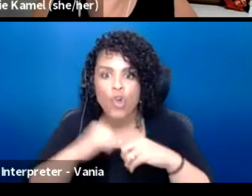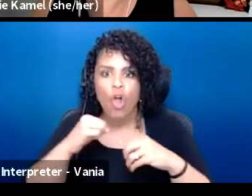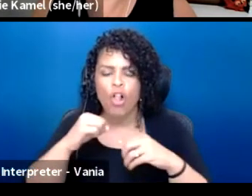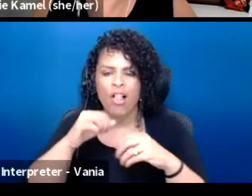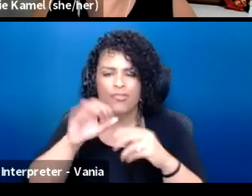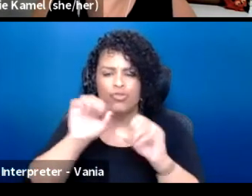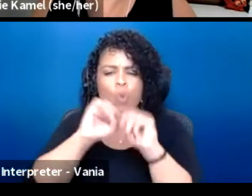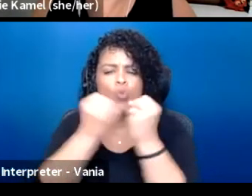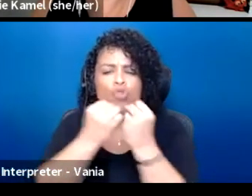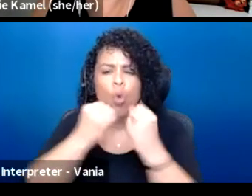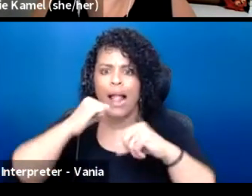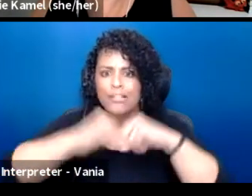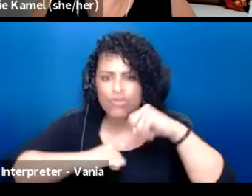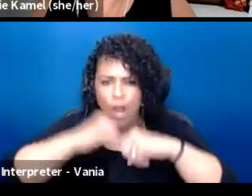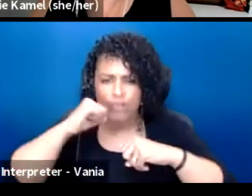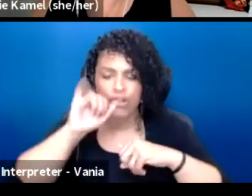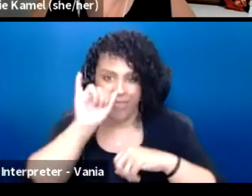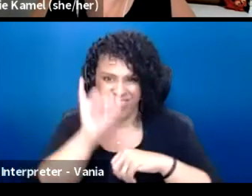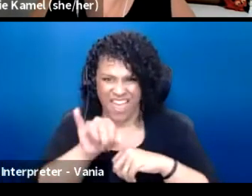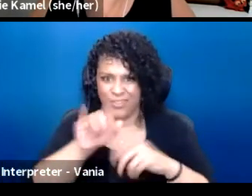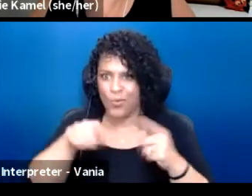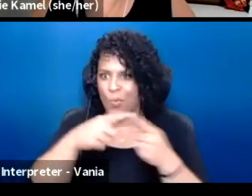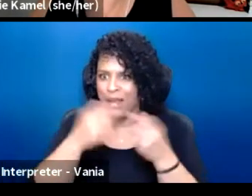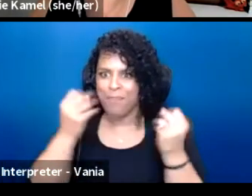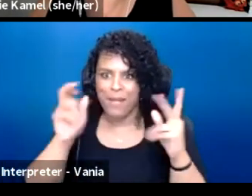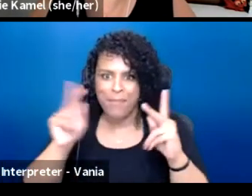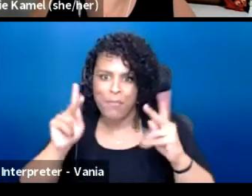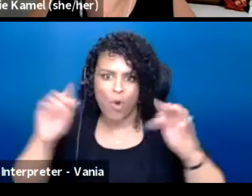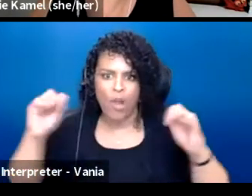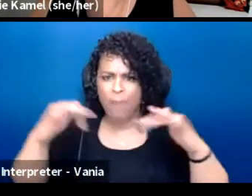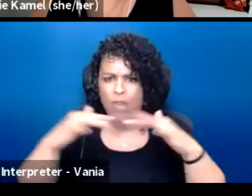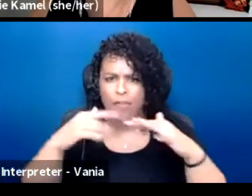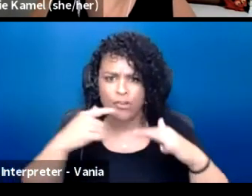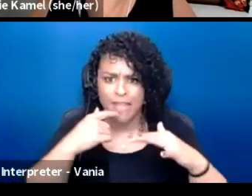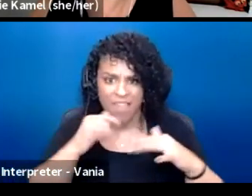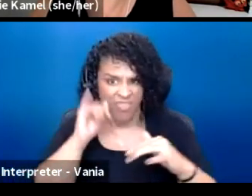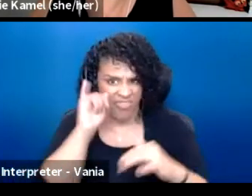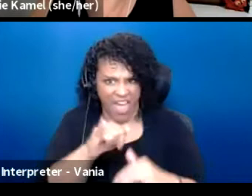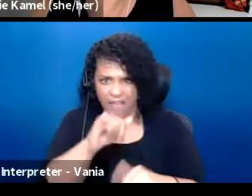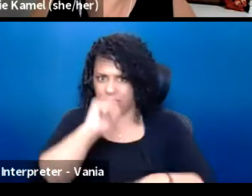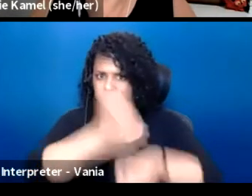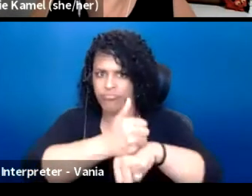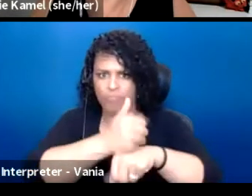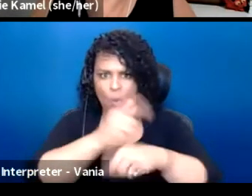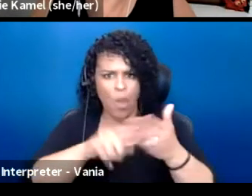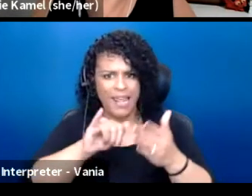Social construction is essentially when a bunch of humans come together and say, this is what it is and then we continue that way.